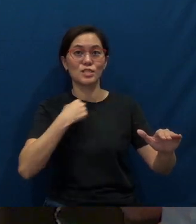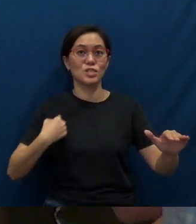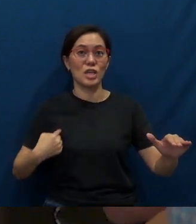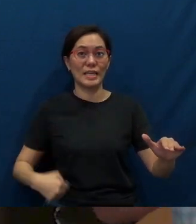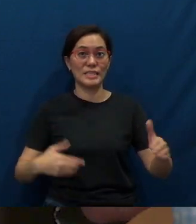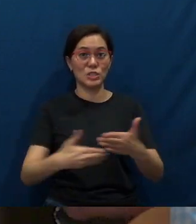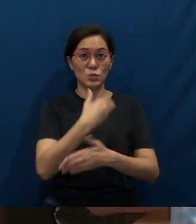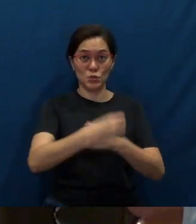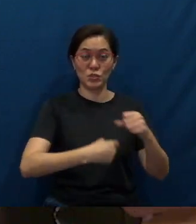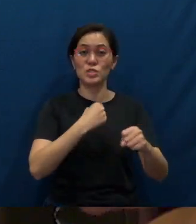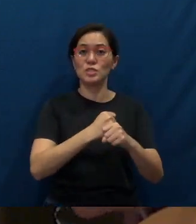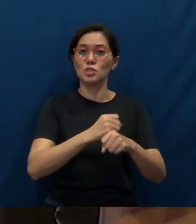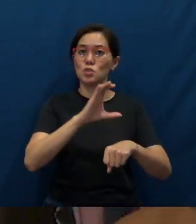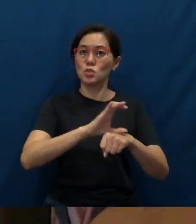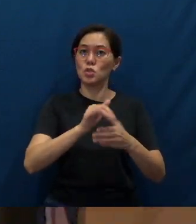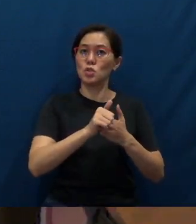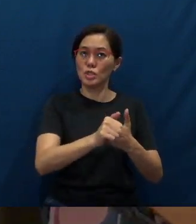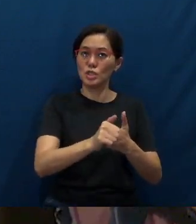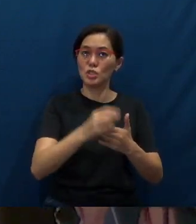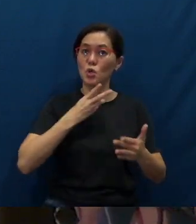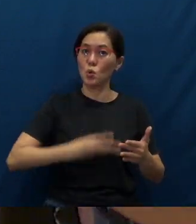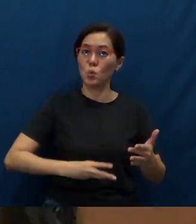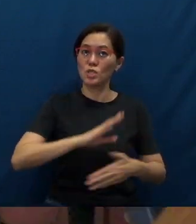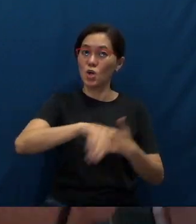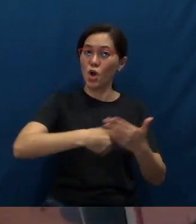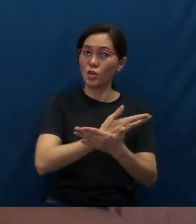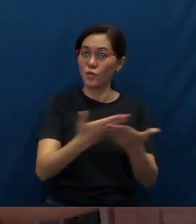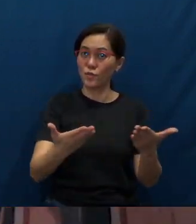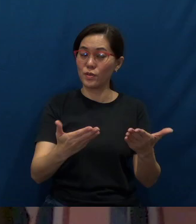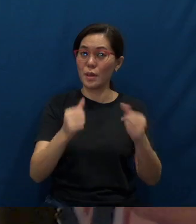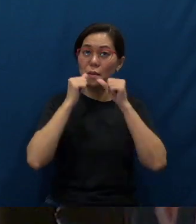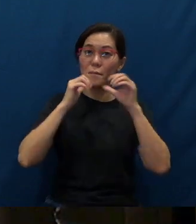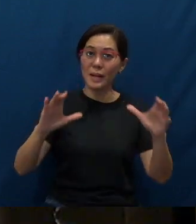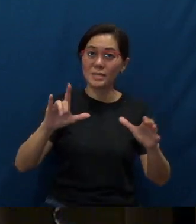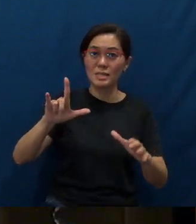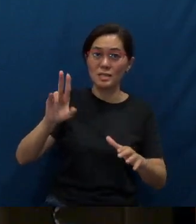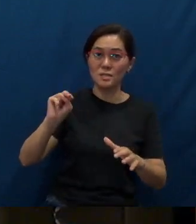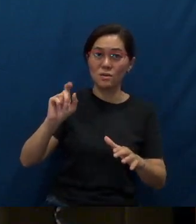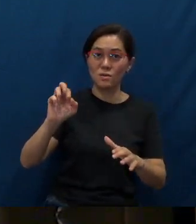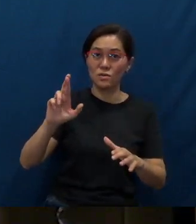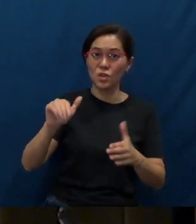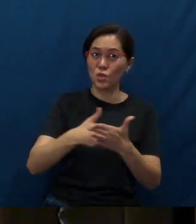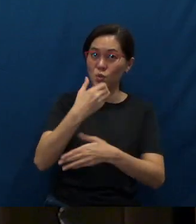the church leadership is wishing all of you a blessed Lunar New Year.